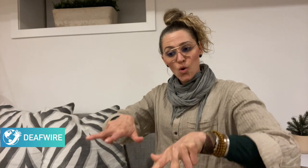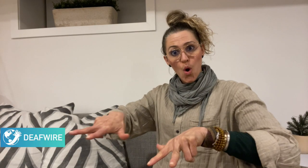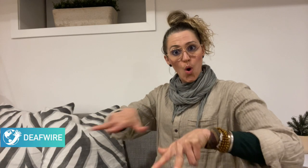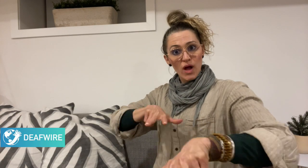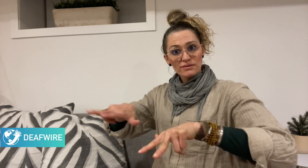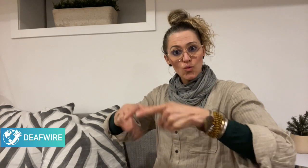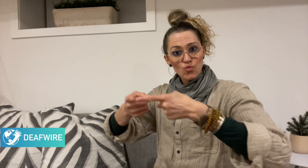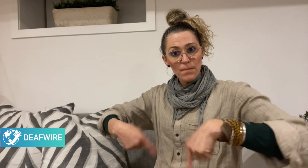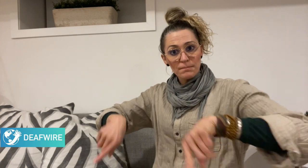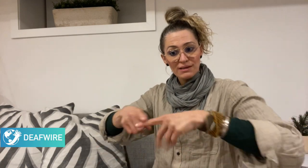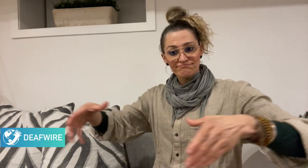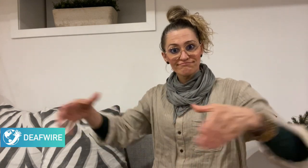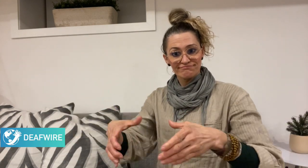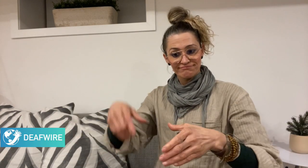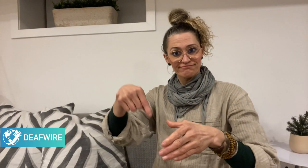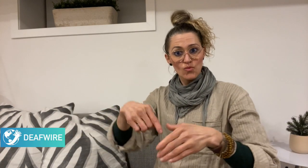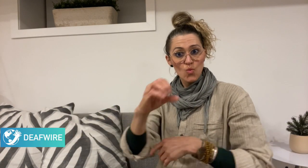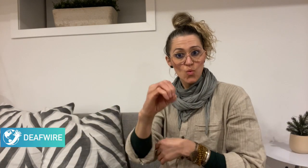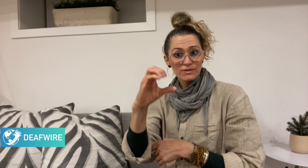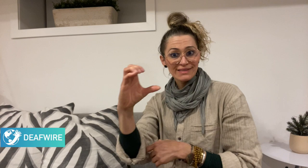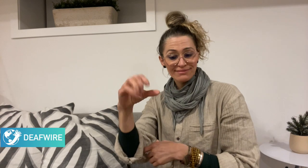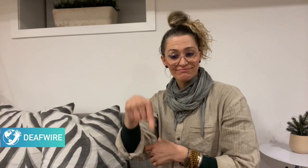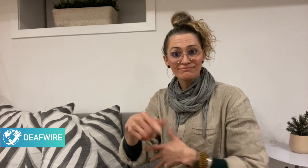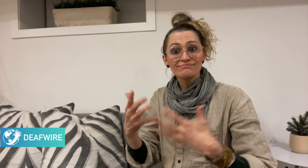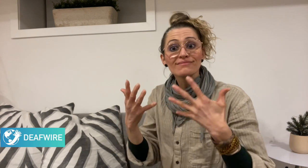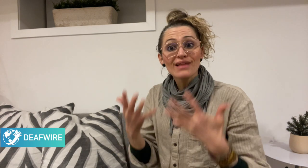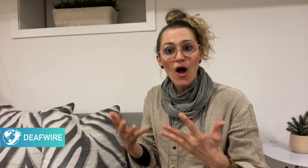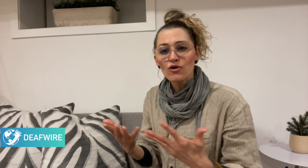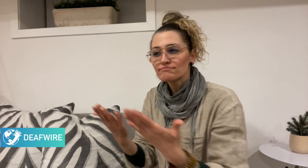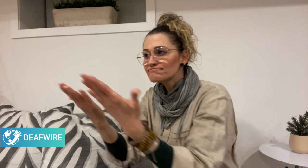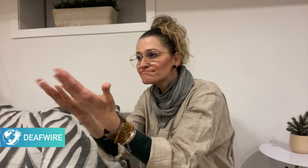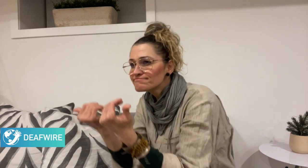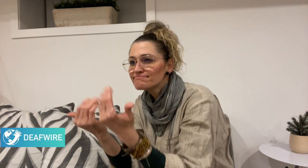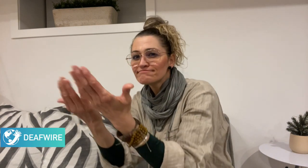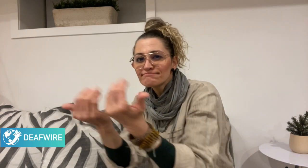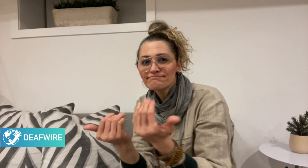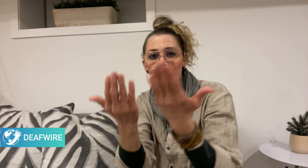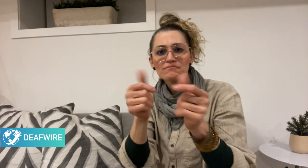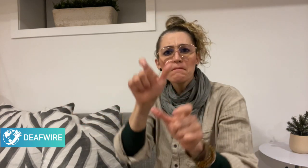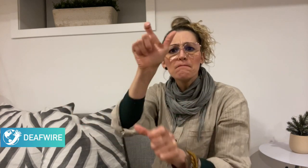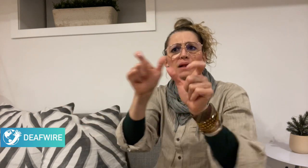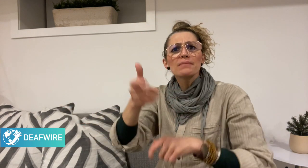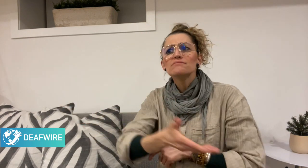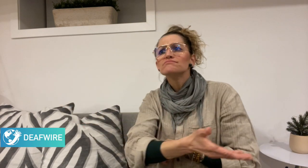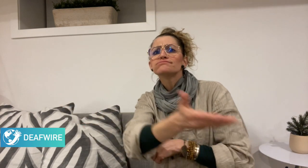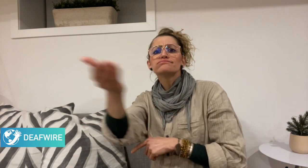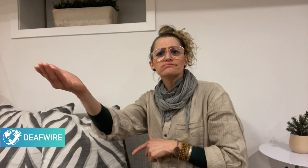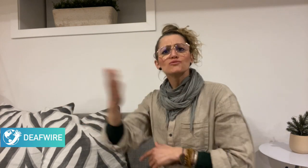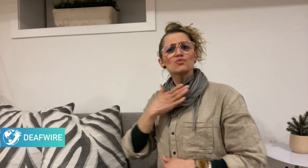The Organising Committee (OC) is welcoming volunteers